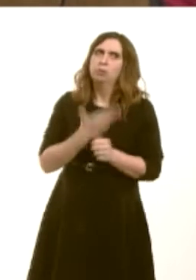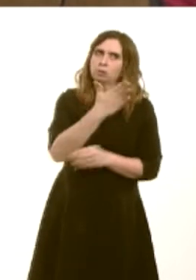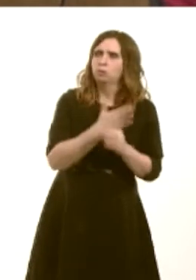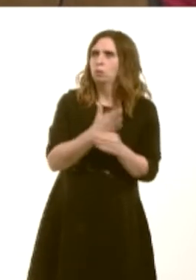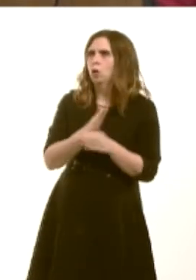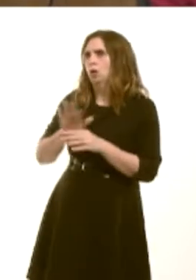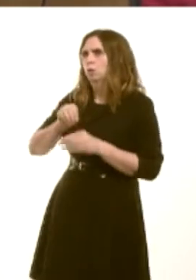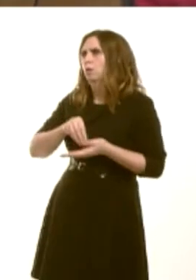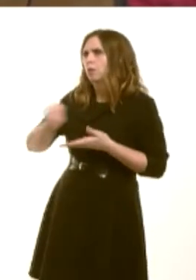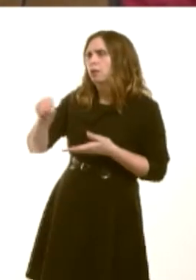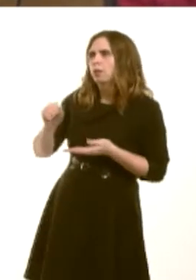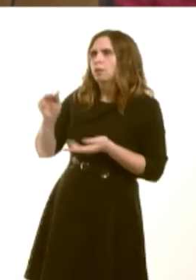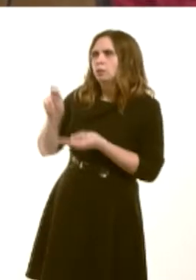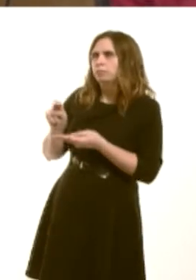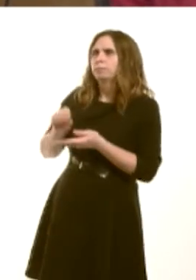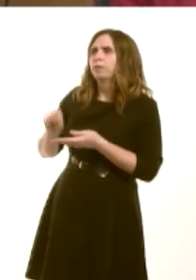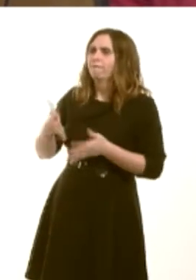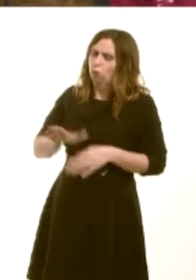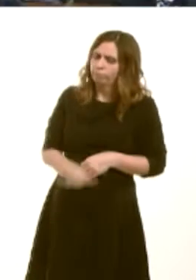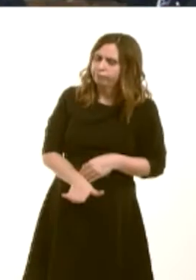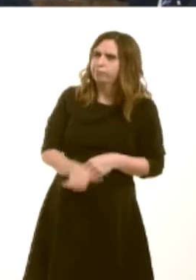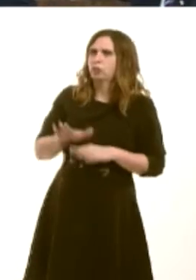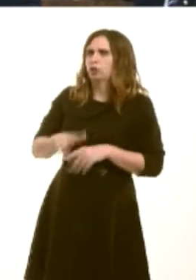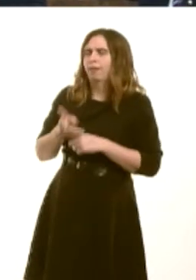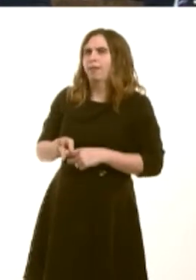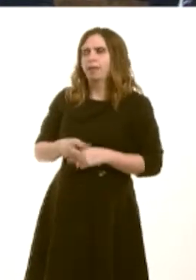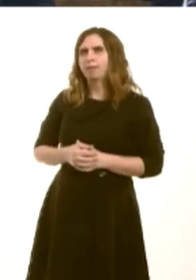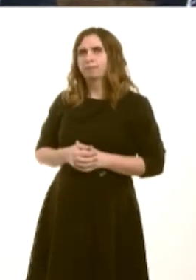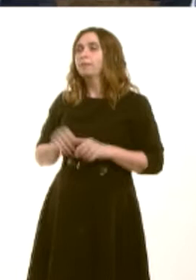agenda and the early years and childcare plan. Julie Morgan: Thank you, First Minister, for